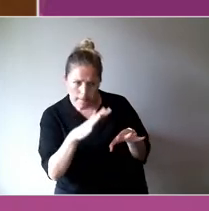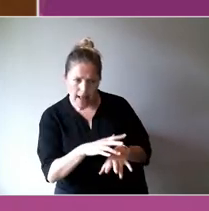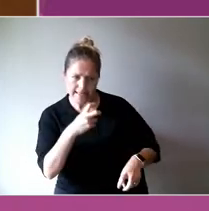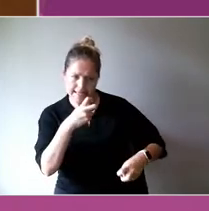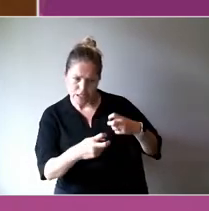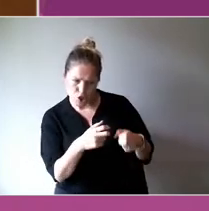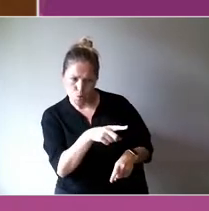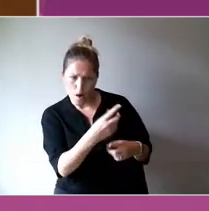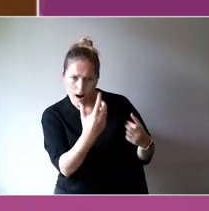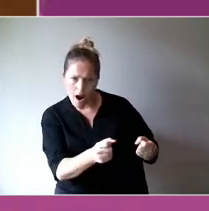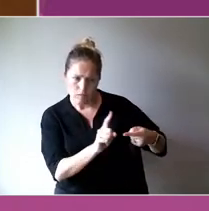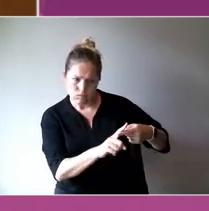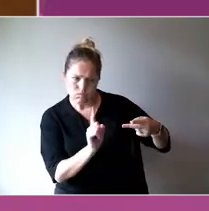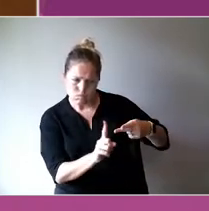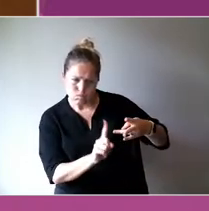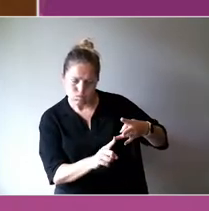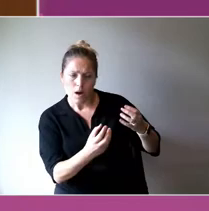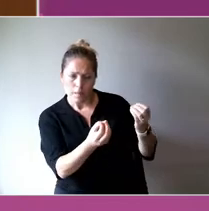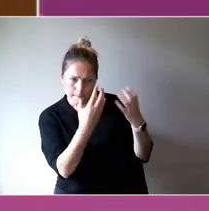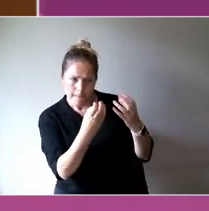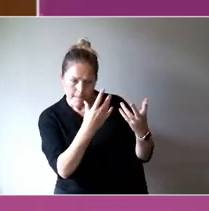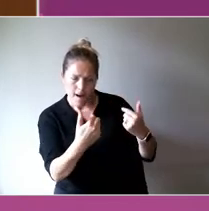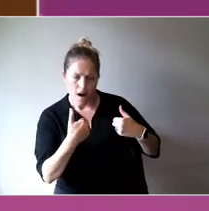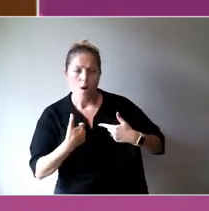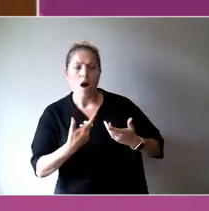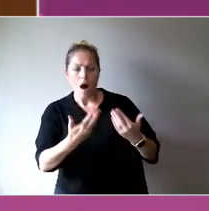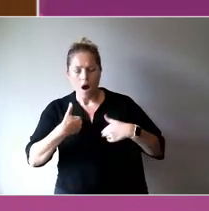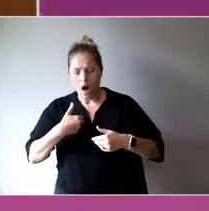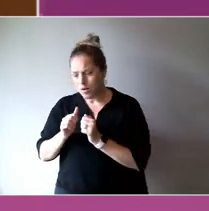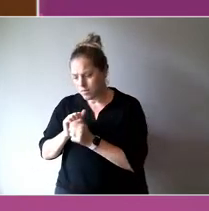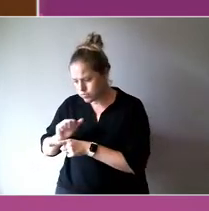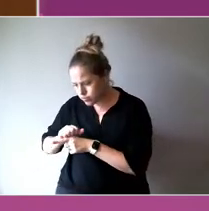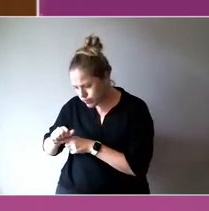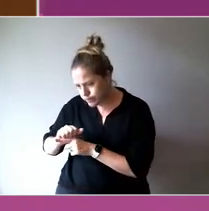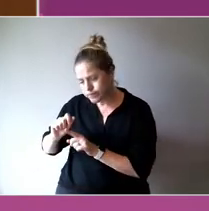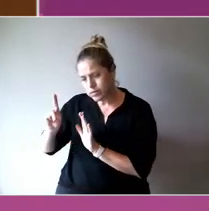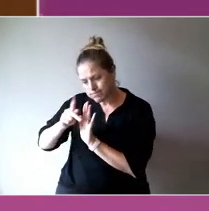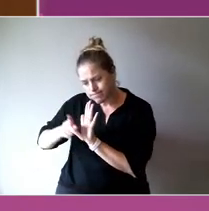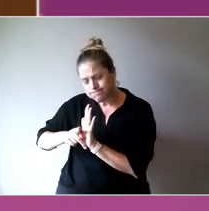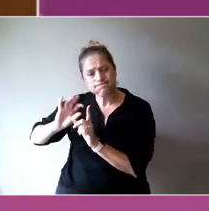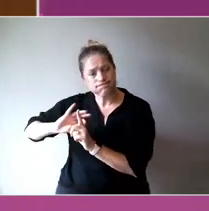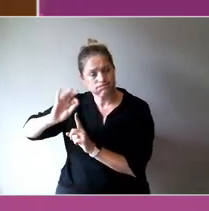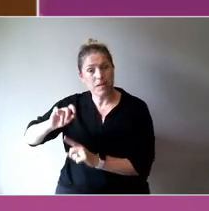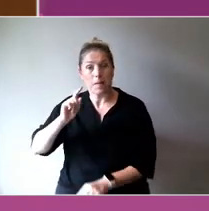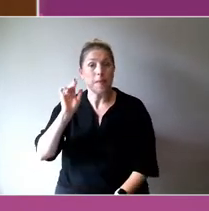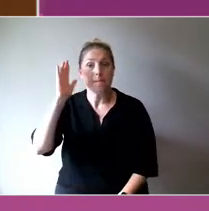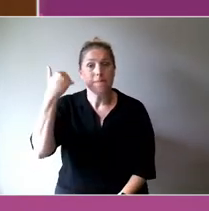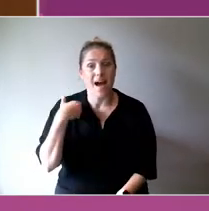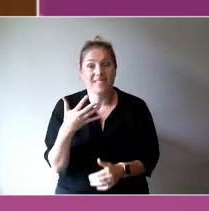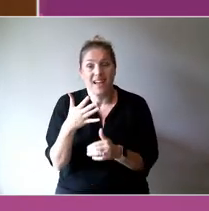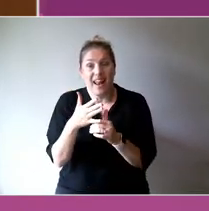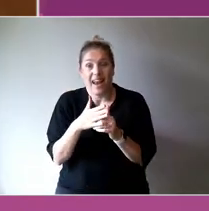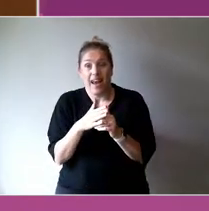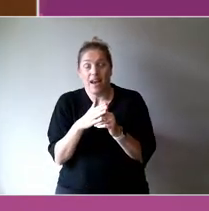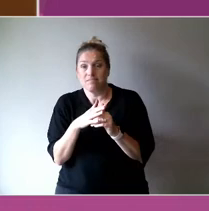That aren't - there isn't a discourse for, a lot of the time. We need to create frameworks for that.